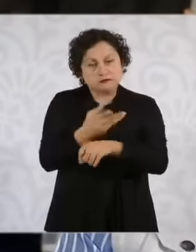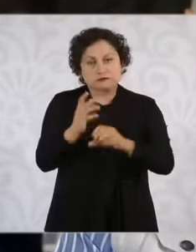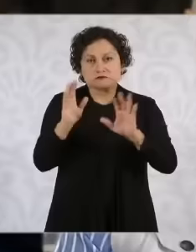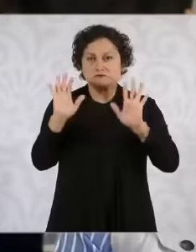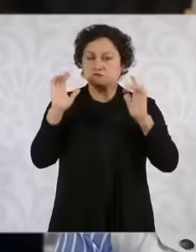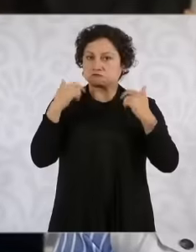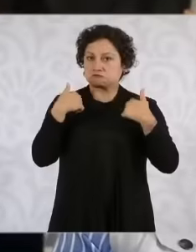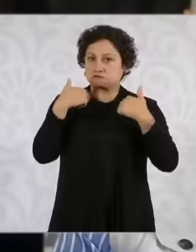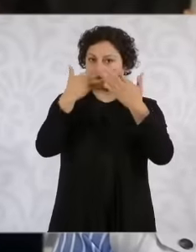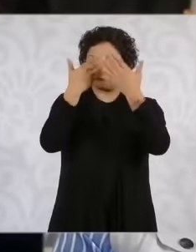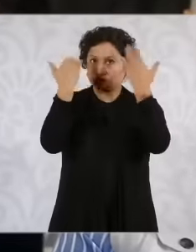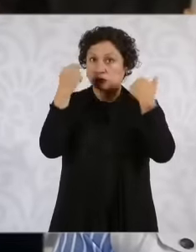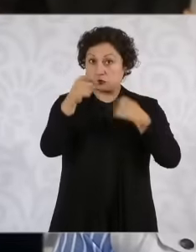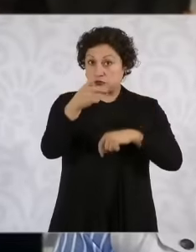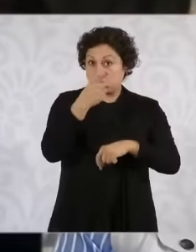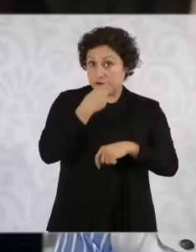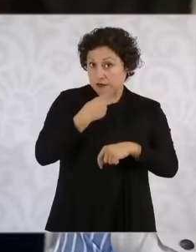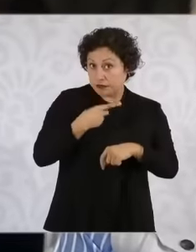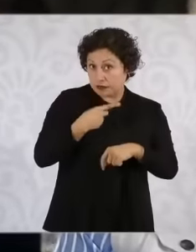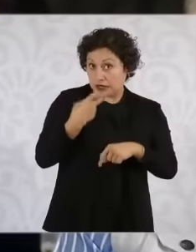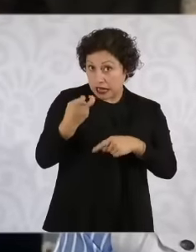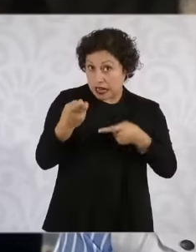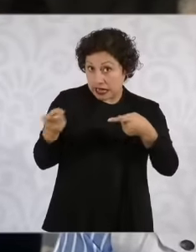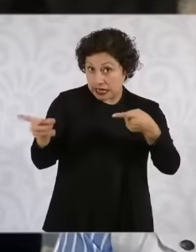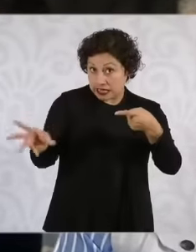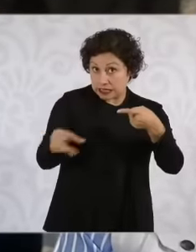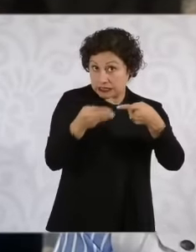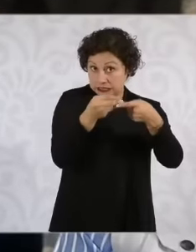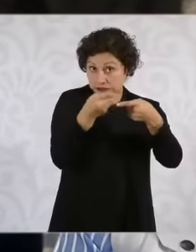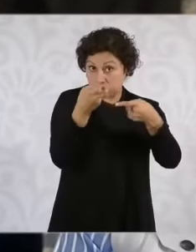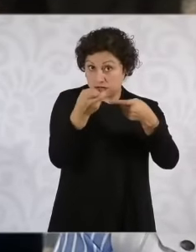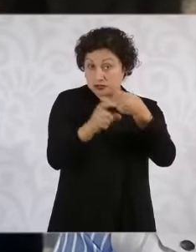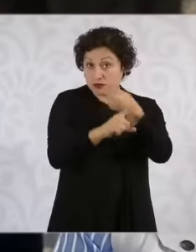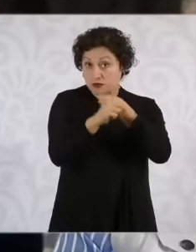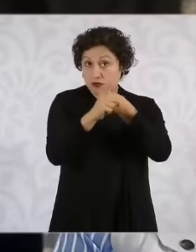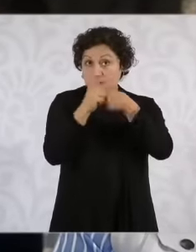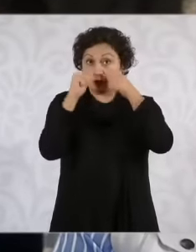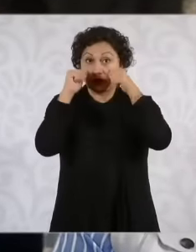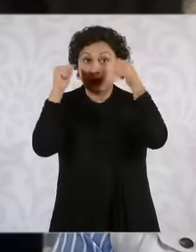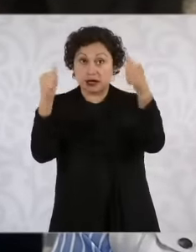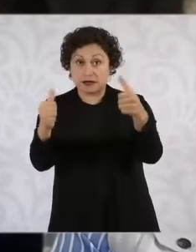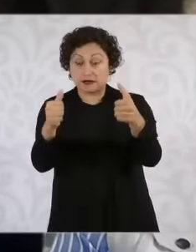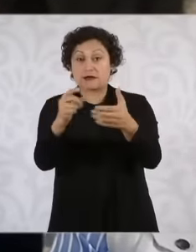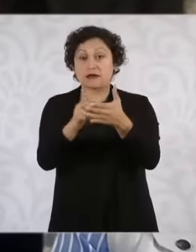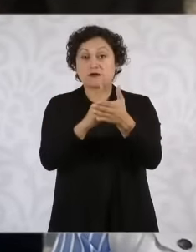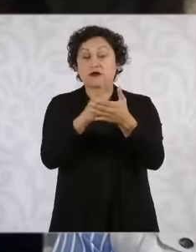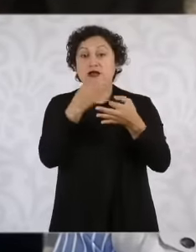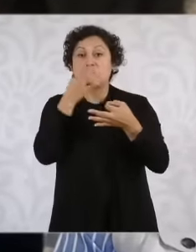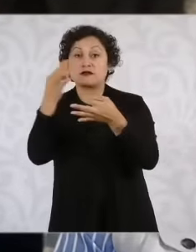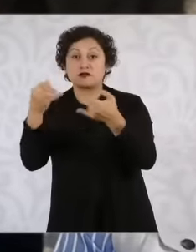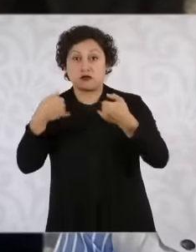of the causes? la la and if this issue of drug addiction in young people and children is going to be addressed,